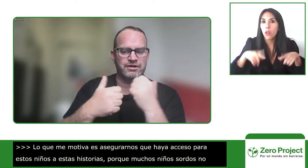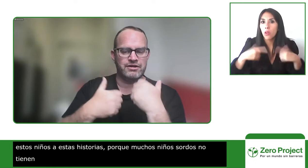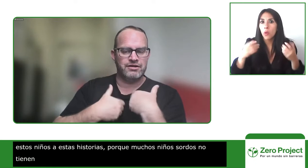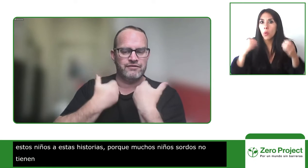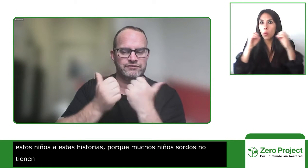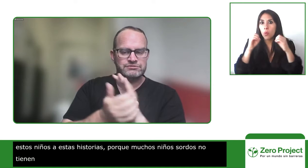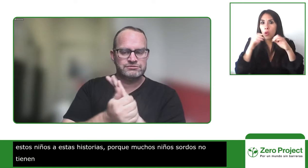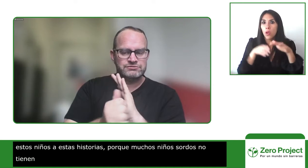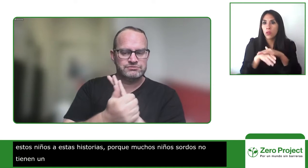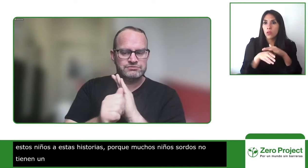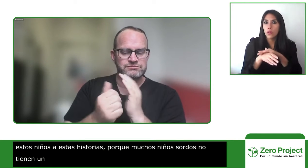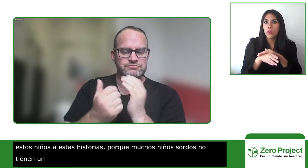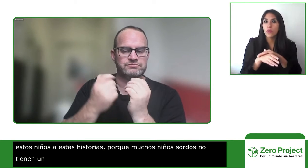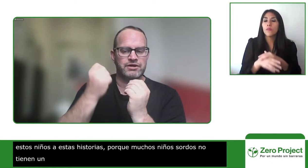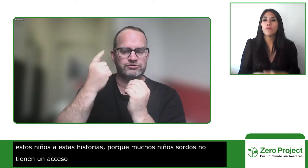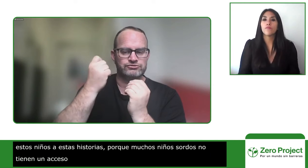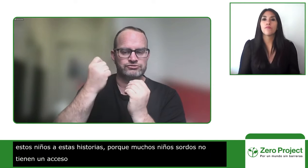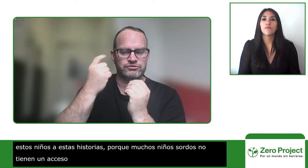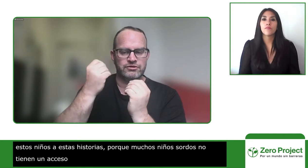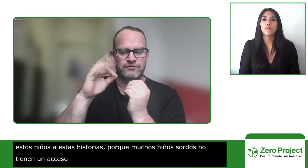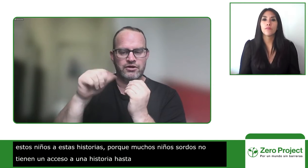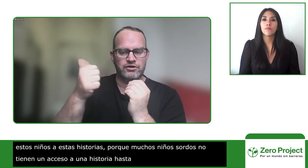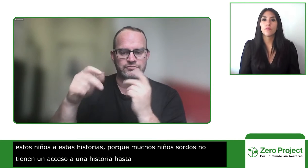it helps them develop their skills and that helps them develop life